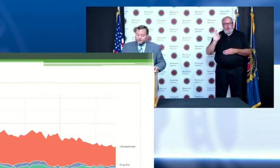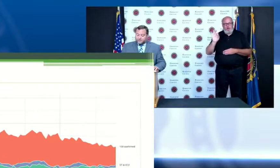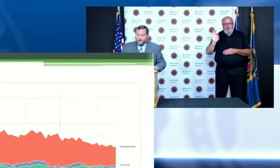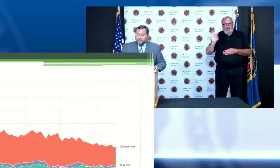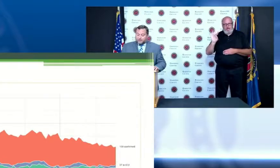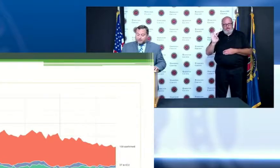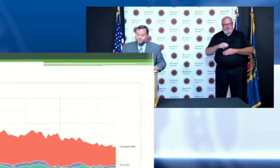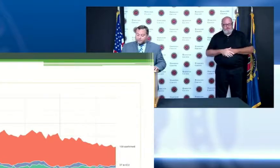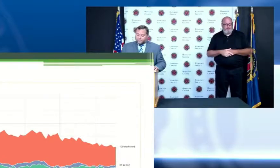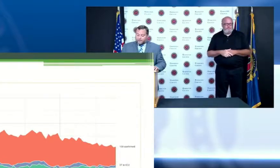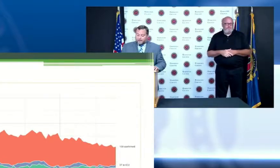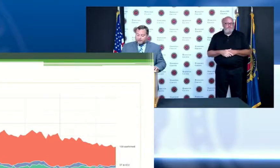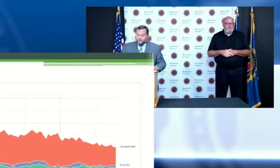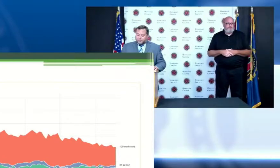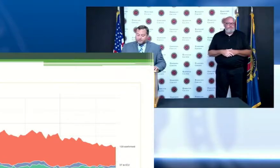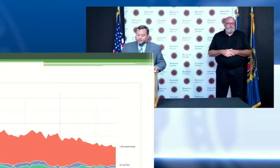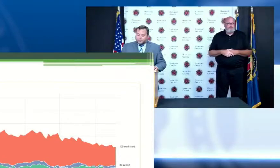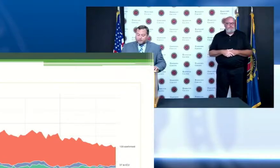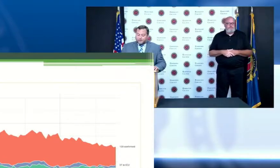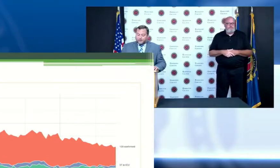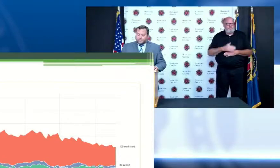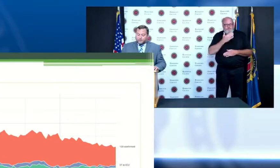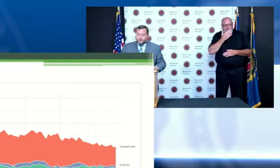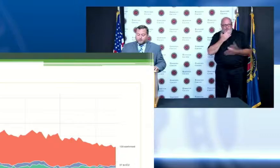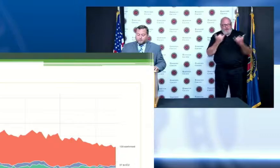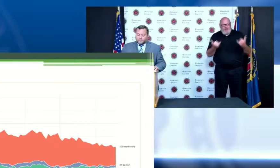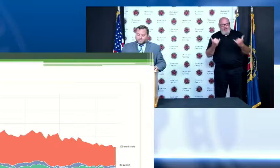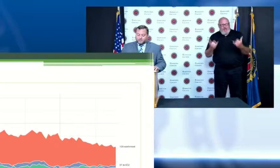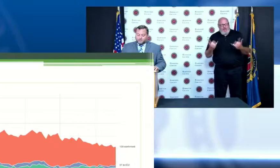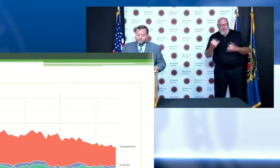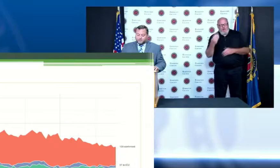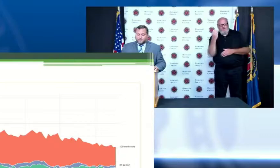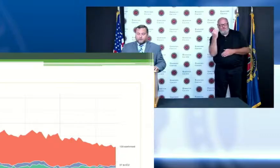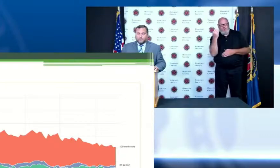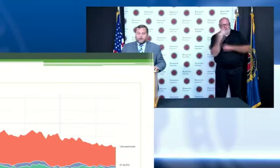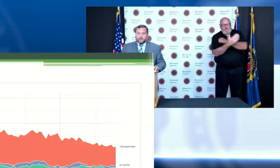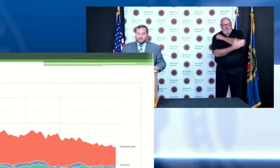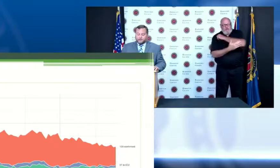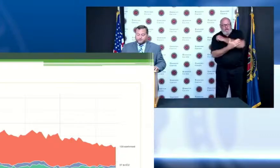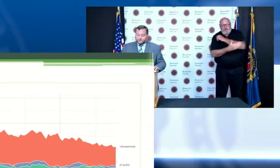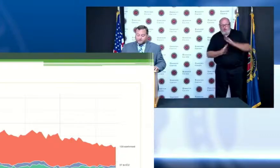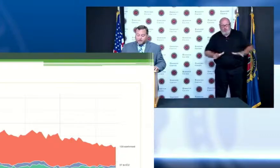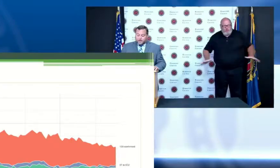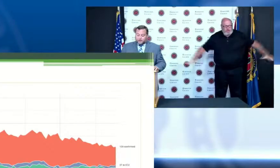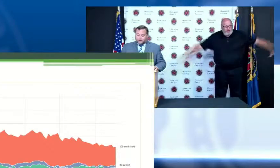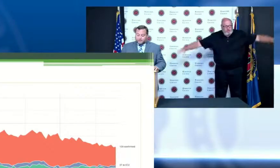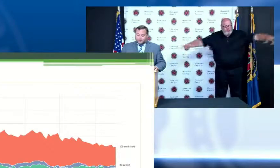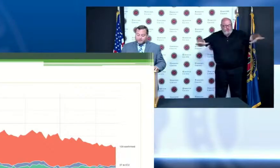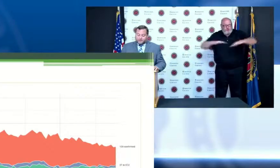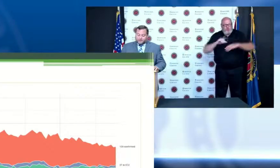today in our 14 county region there are 109 patients within our hospitals there are 37